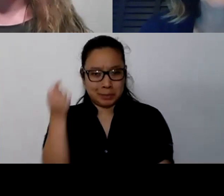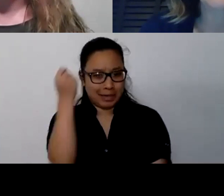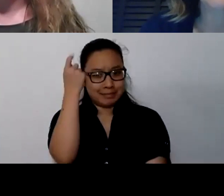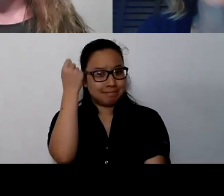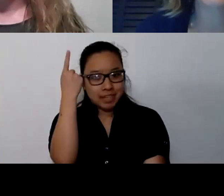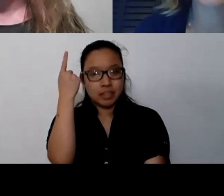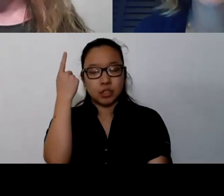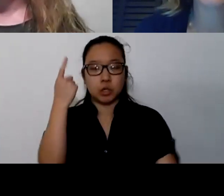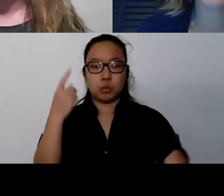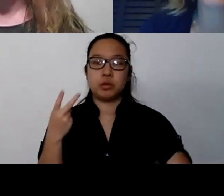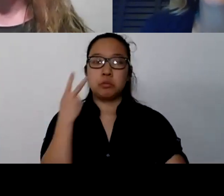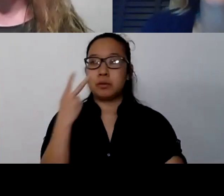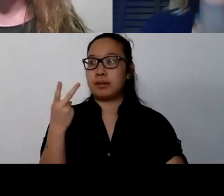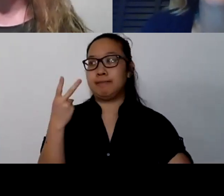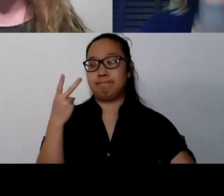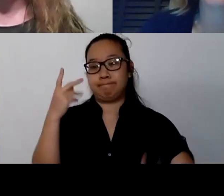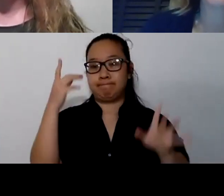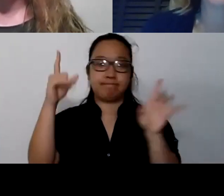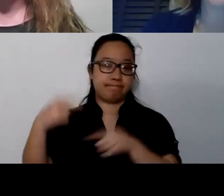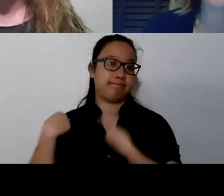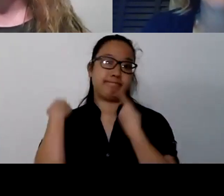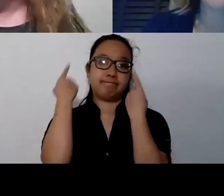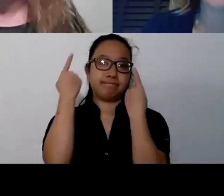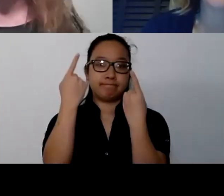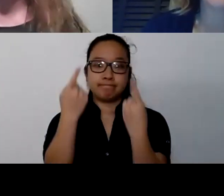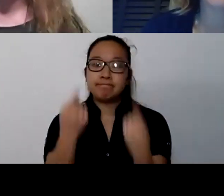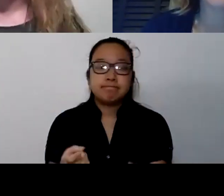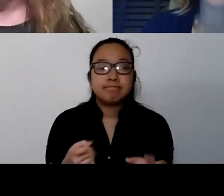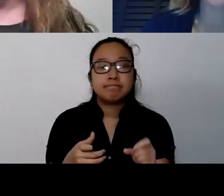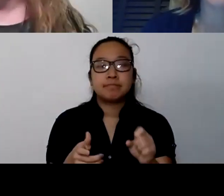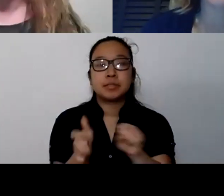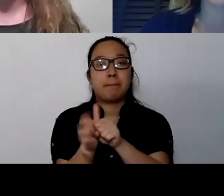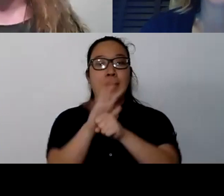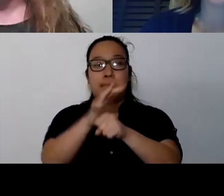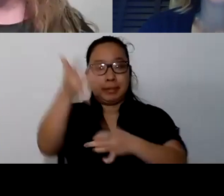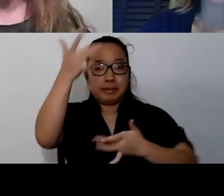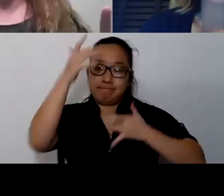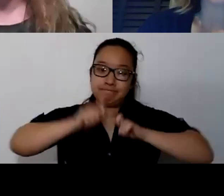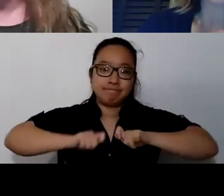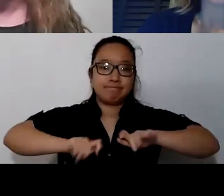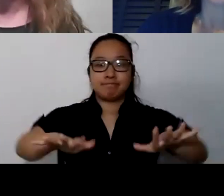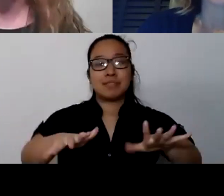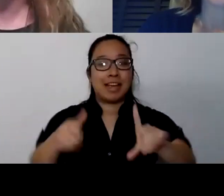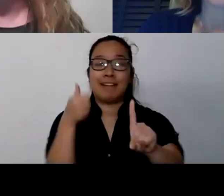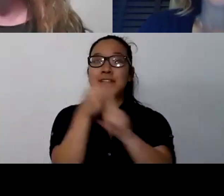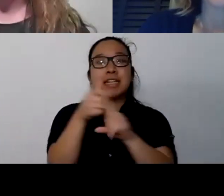this pandemic happened and it's happening to everybody. Like there's no... It does not judge.